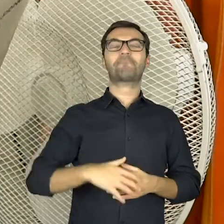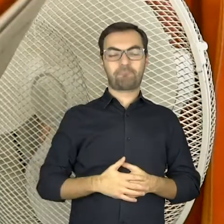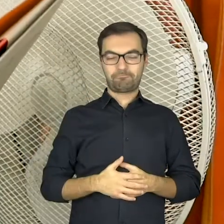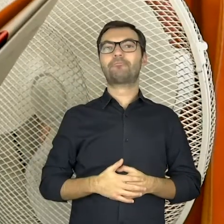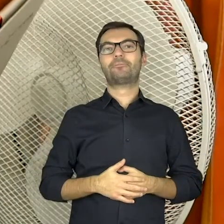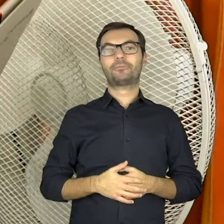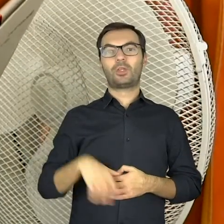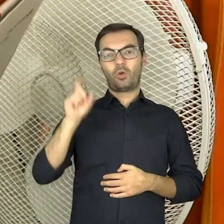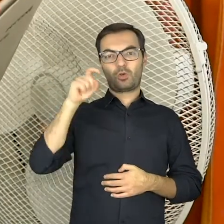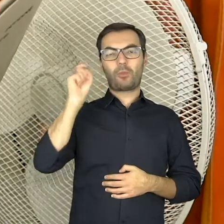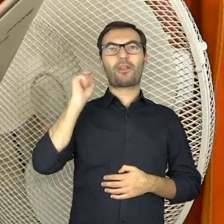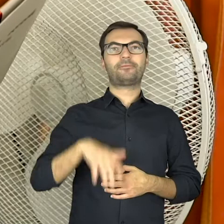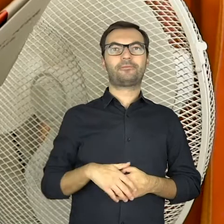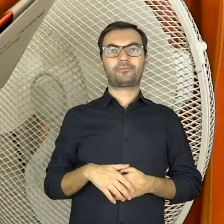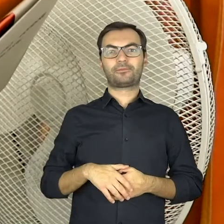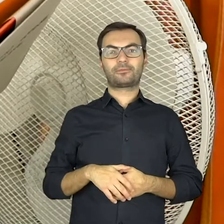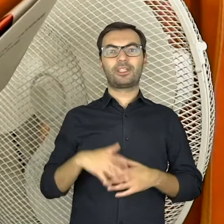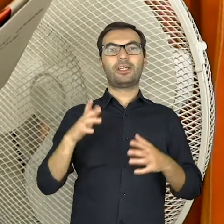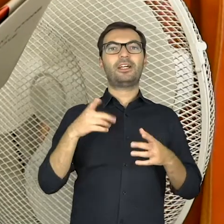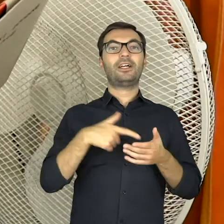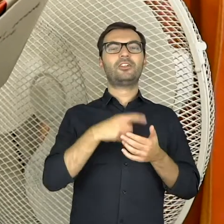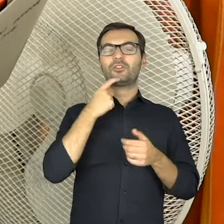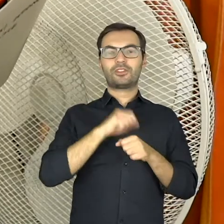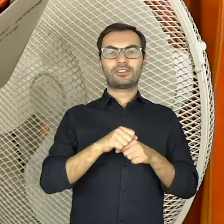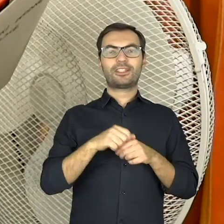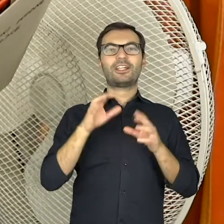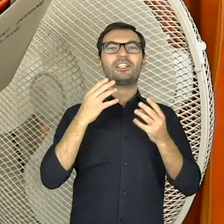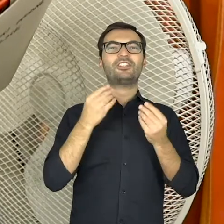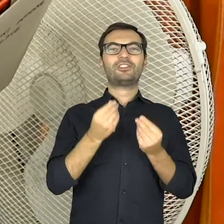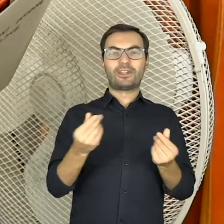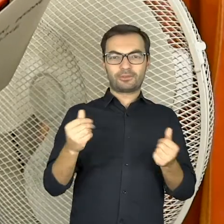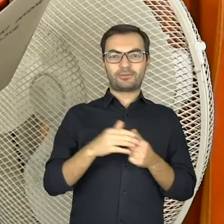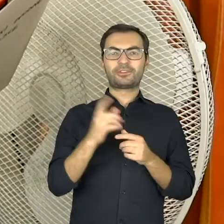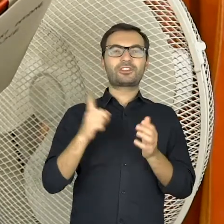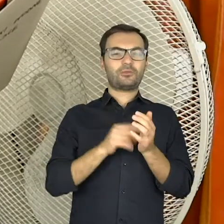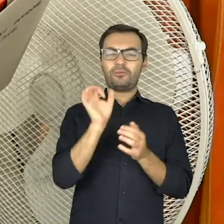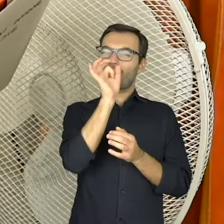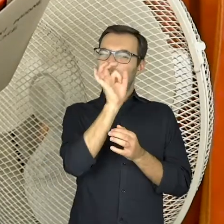Oh, a drop! A small portion of liquid.